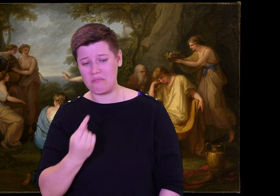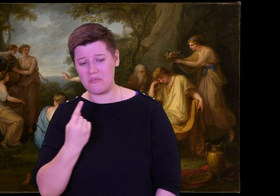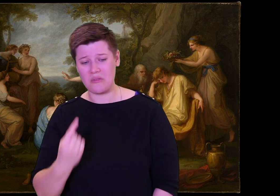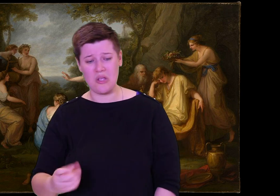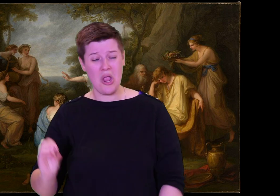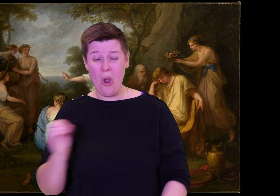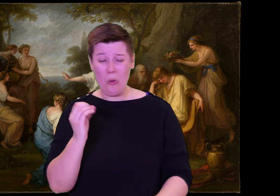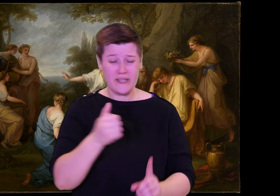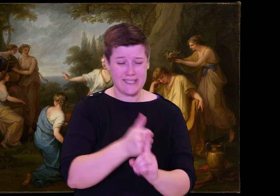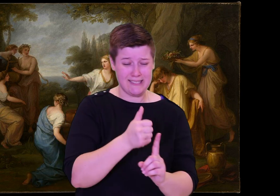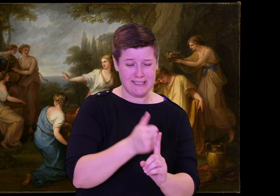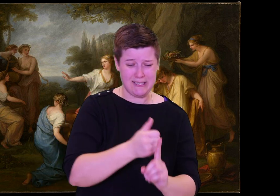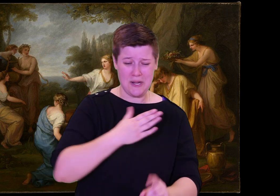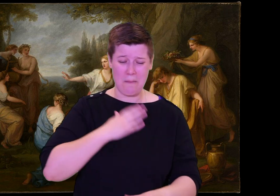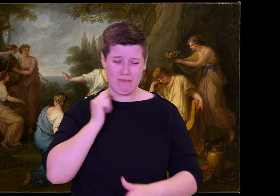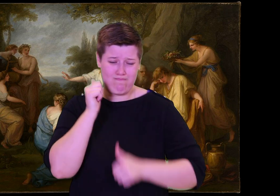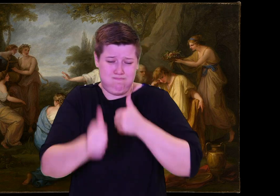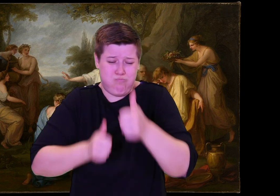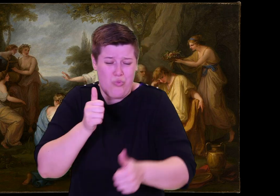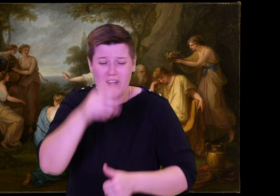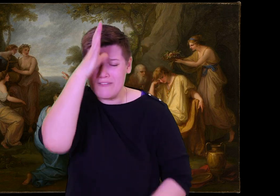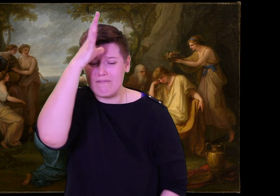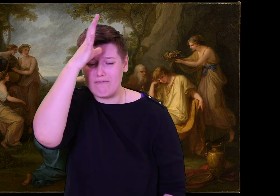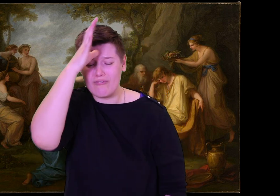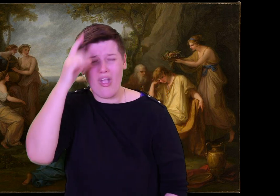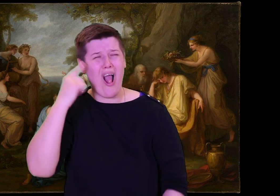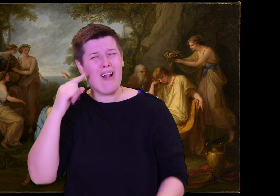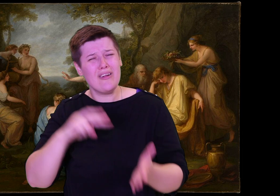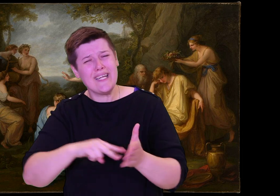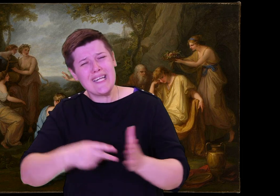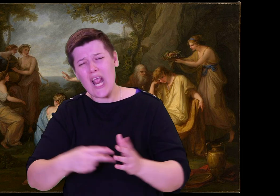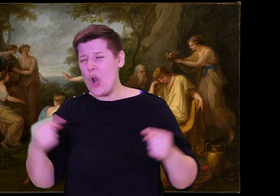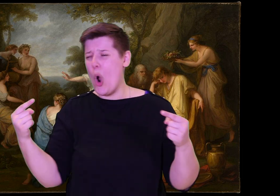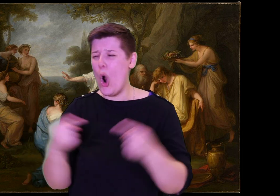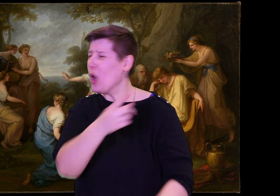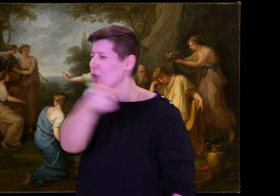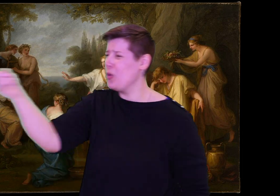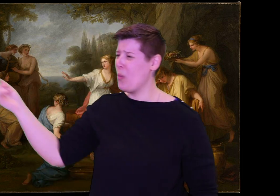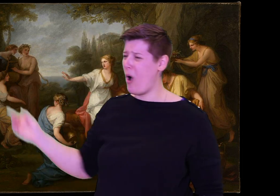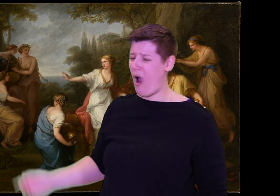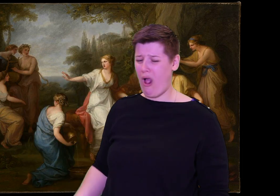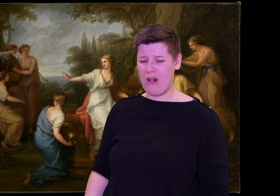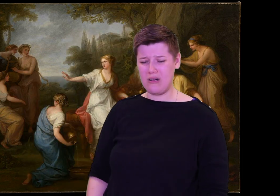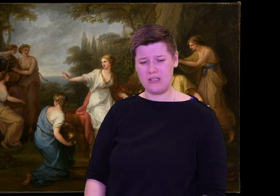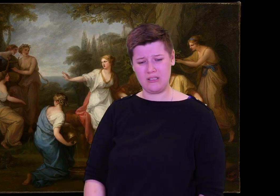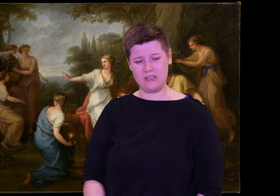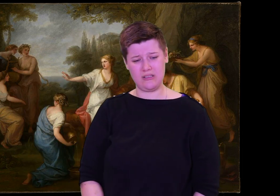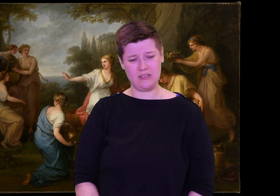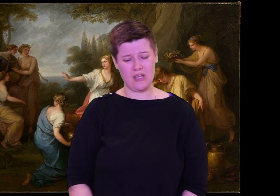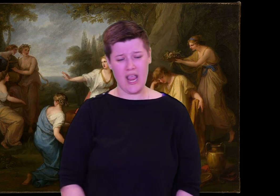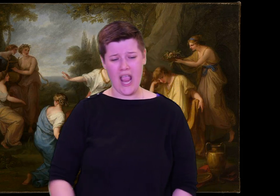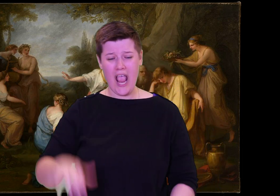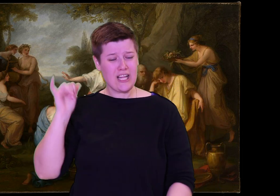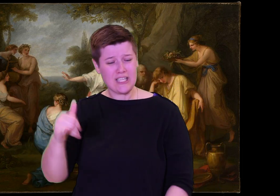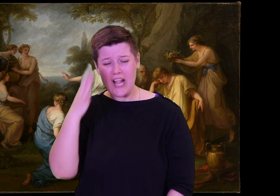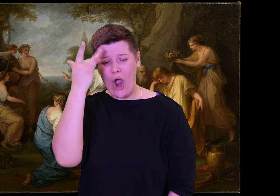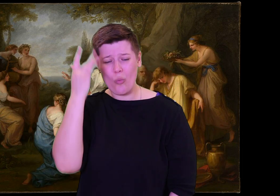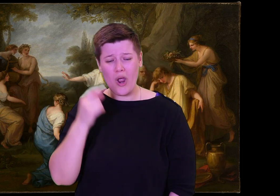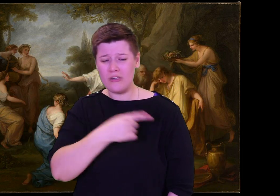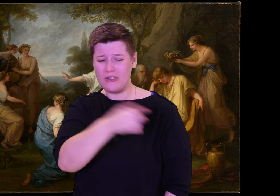They ruined my whole house! It is not fair! You suitors should all feel ashamed!